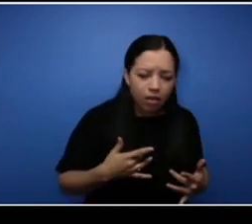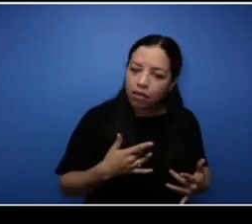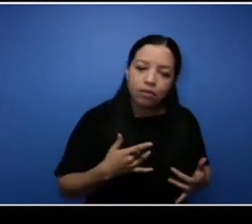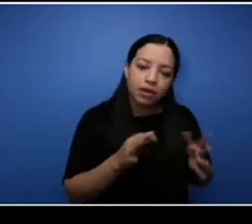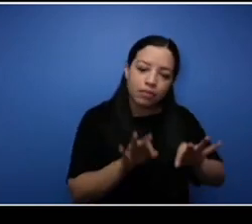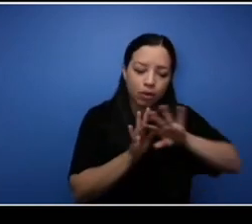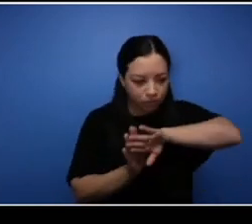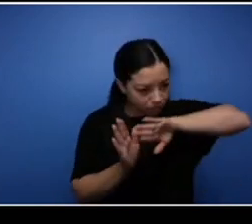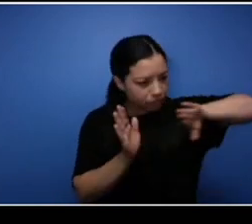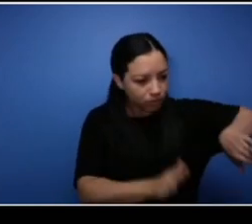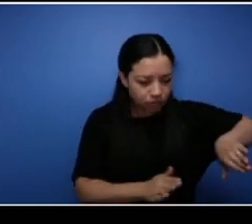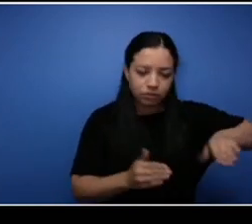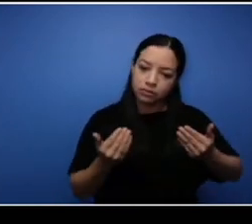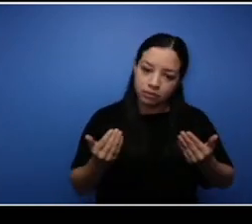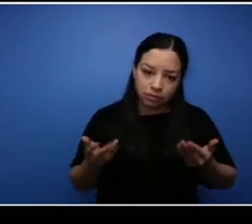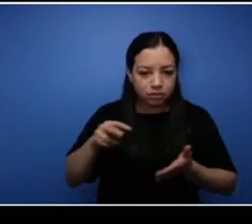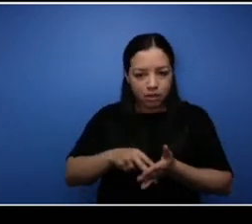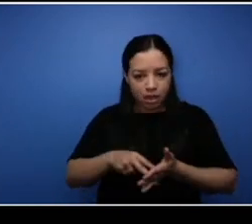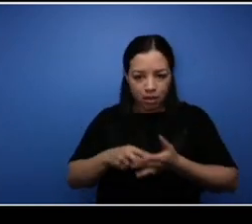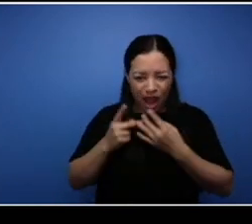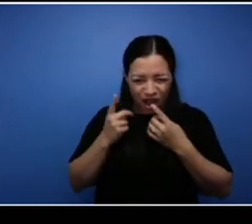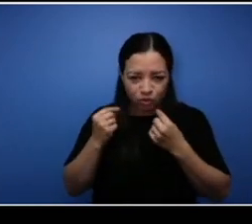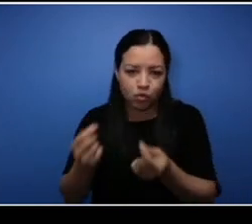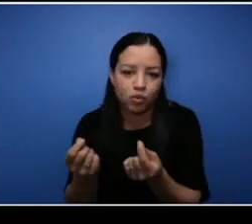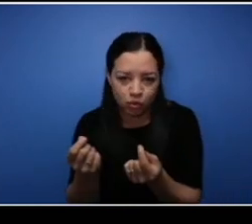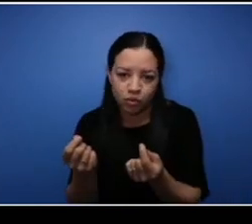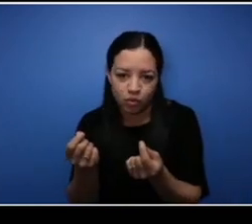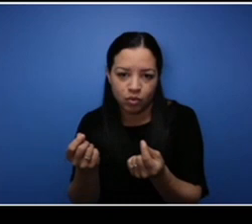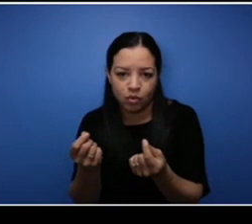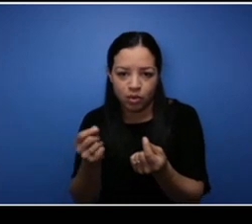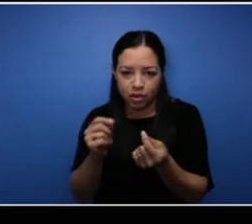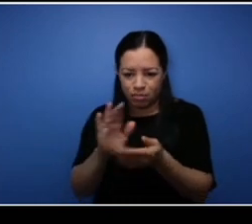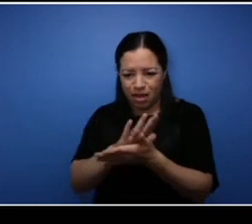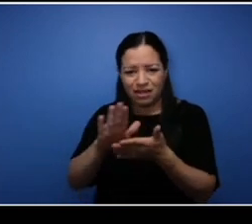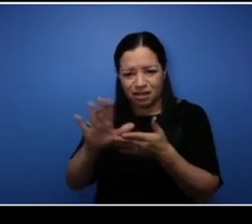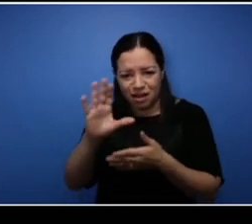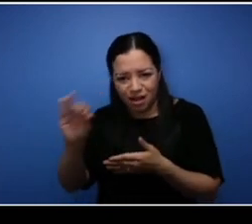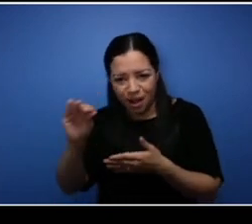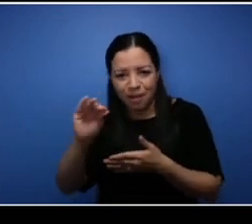you to do and recreate you know your cleaning company and do it right the next time and